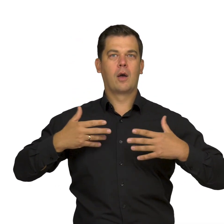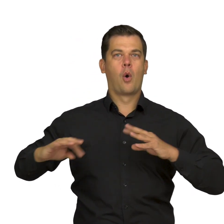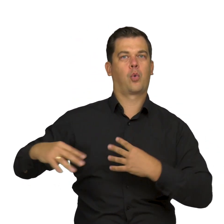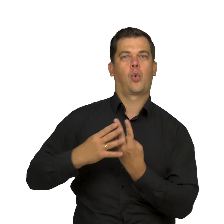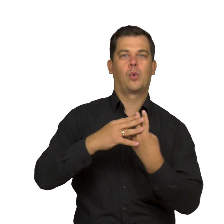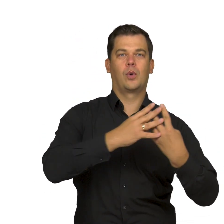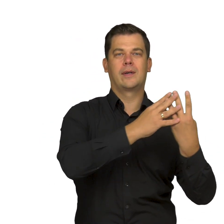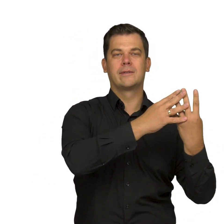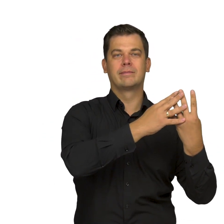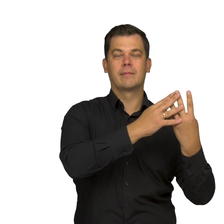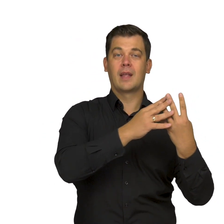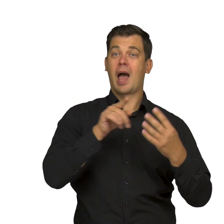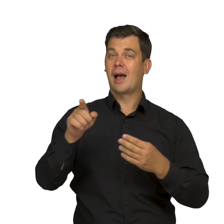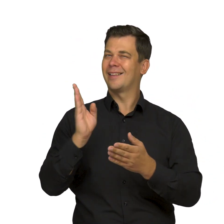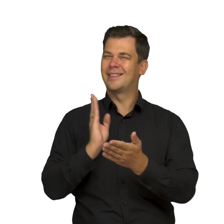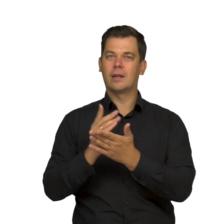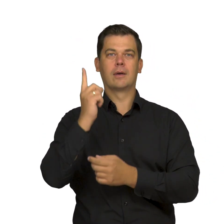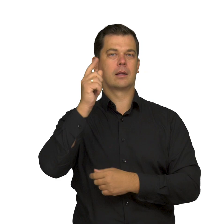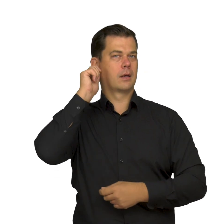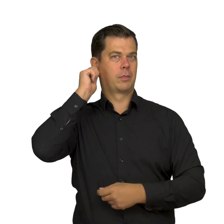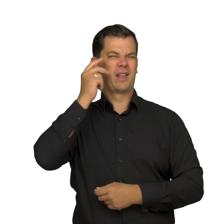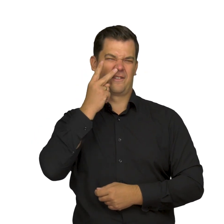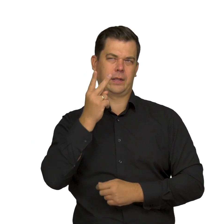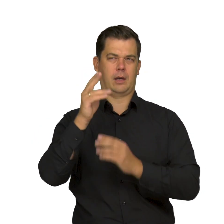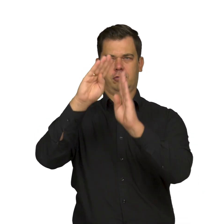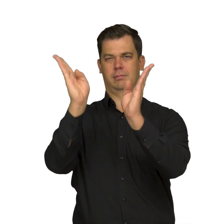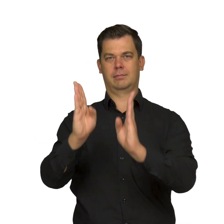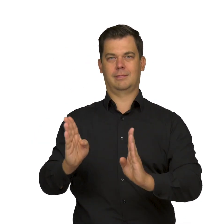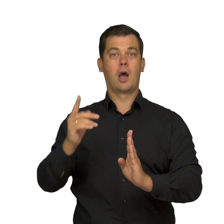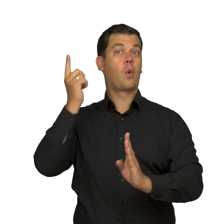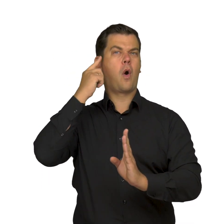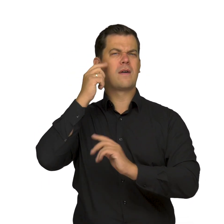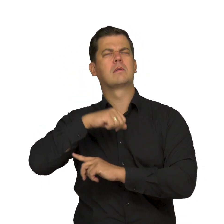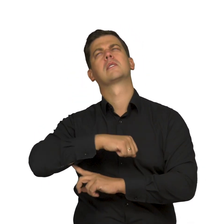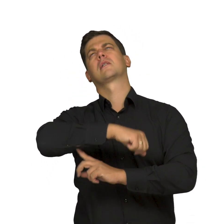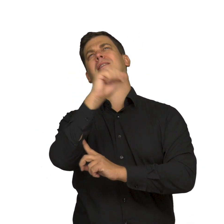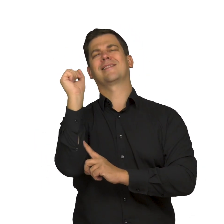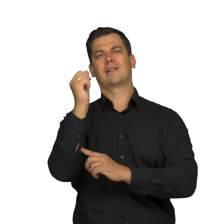The silhouette of a woman stands out from this human mass. Her head is raised,